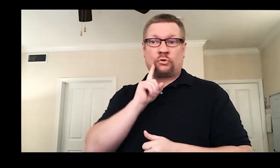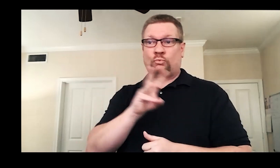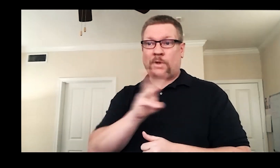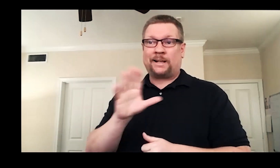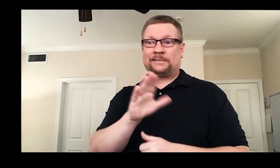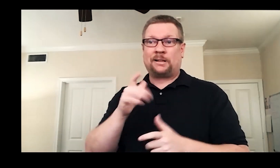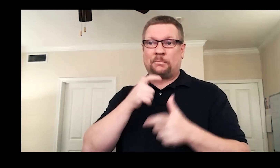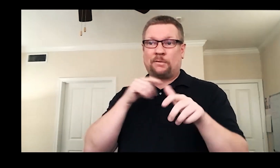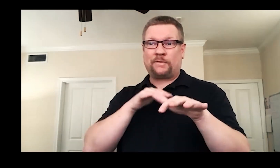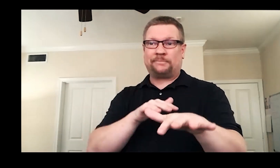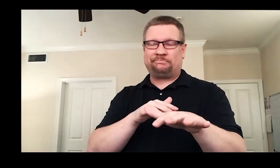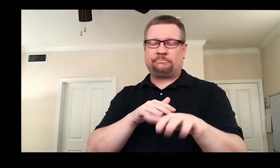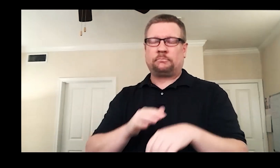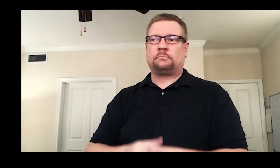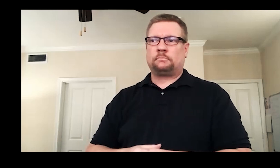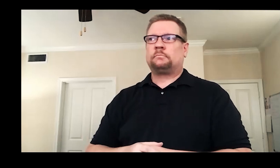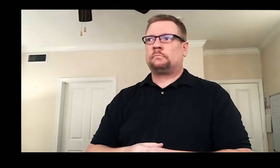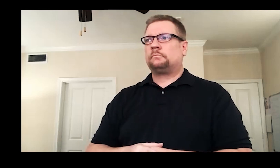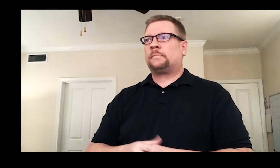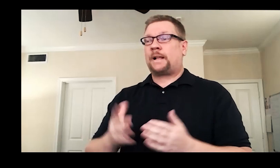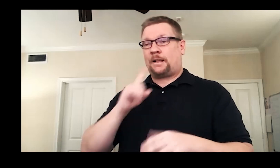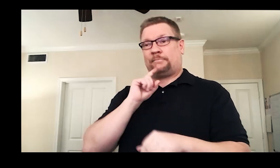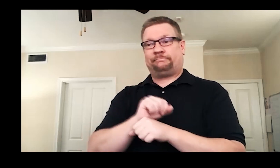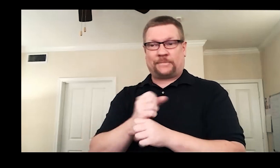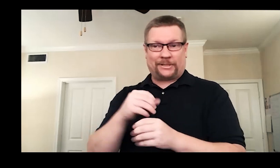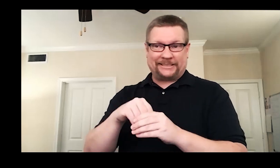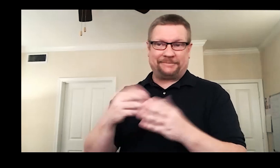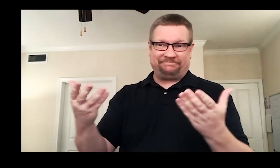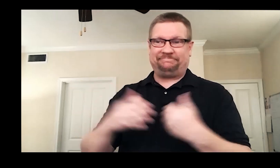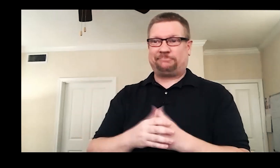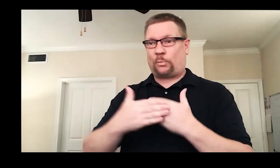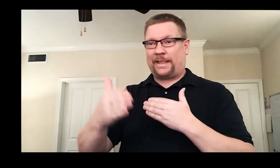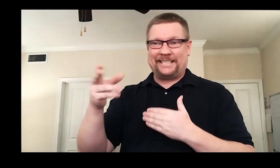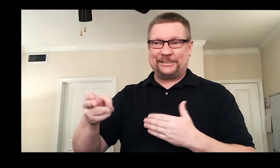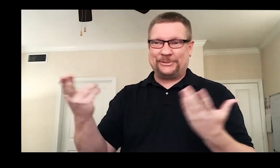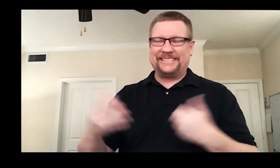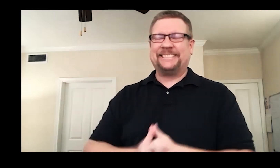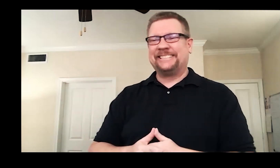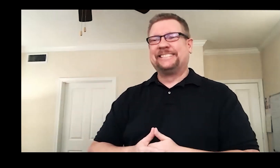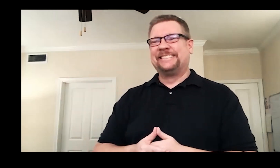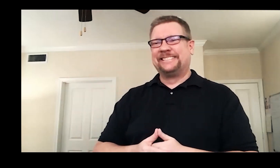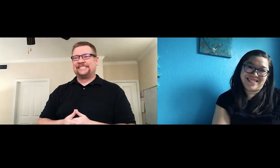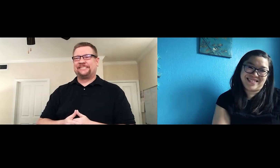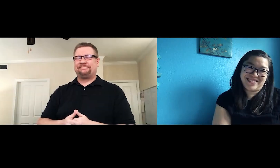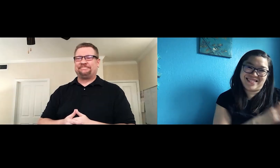for Deaf West's production of 'Big River'. I got a role! And the rest, as they say, is history.